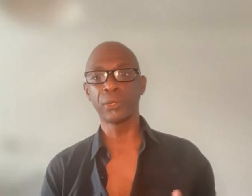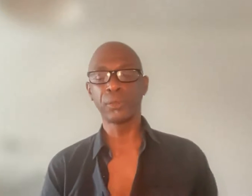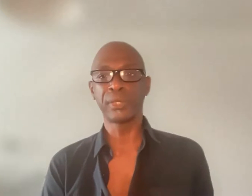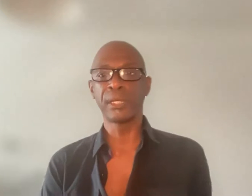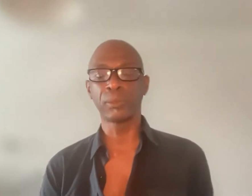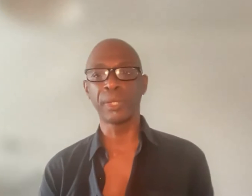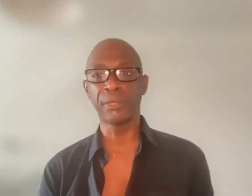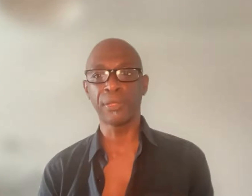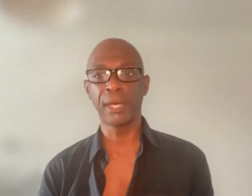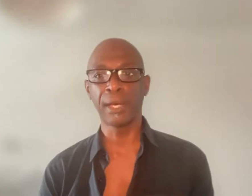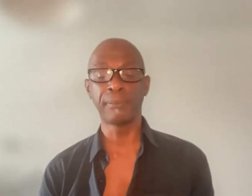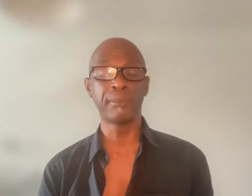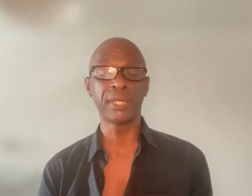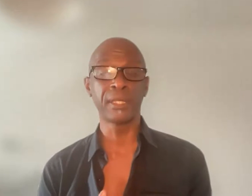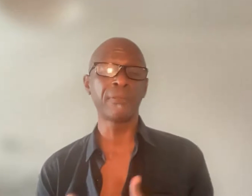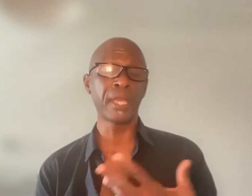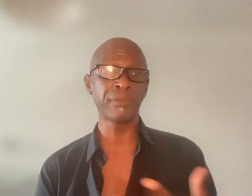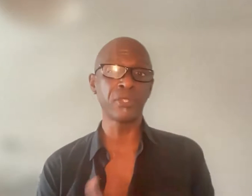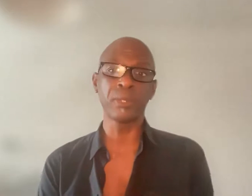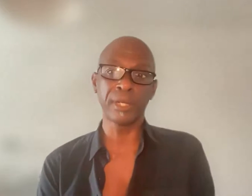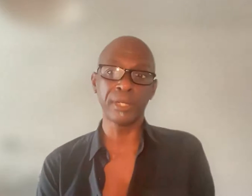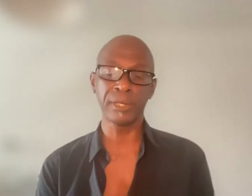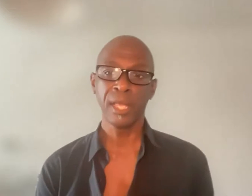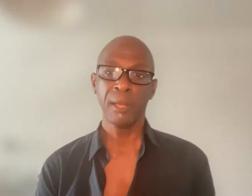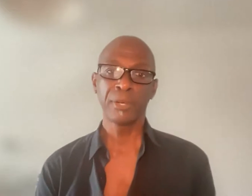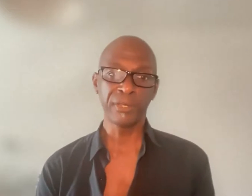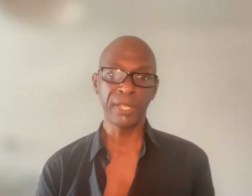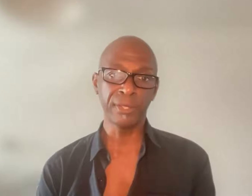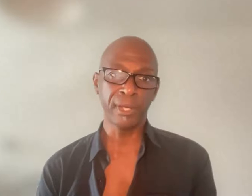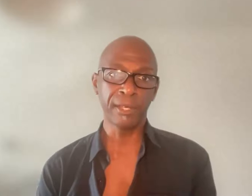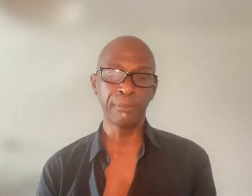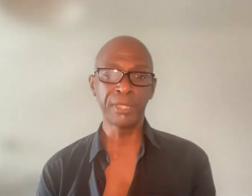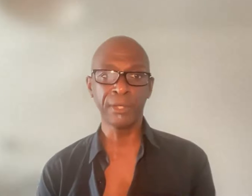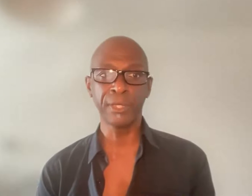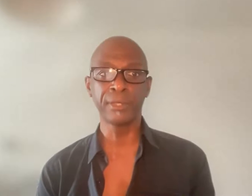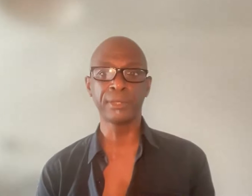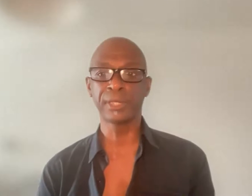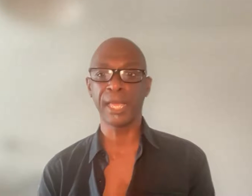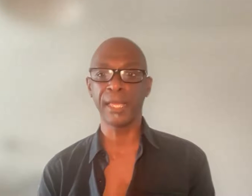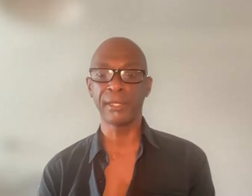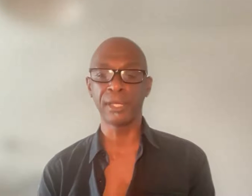paper mill which also dealt with the idea as a visual arts preservation of materials